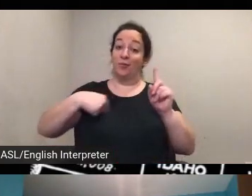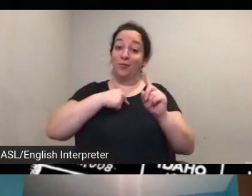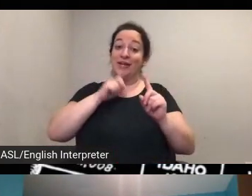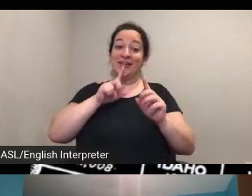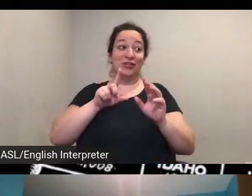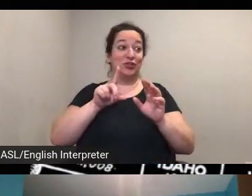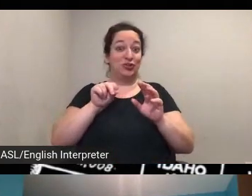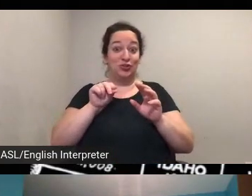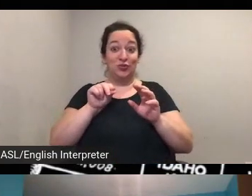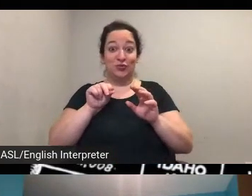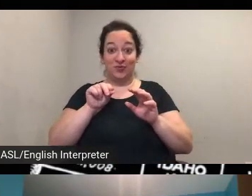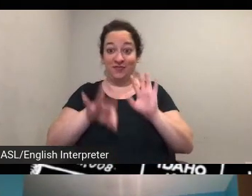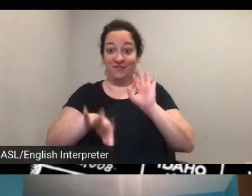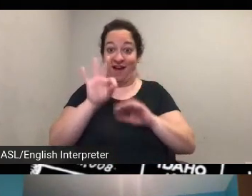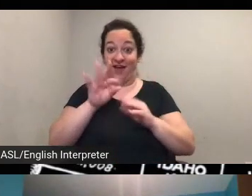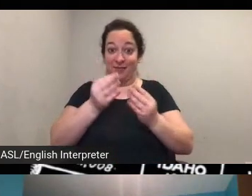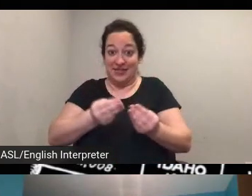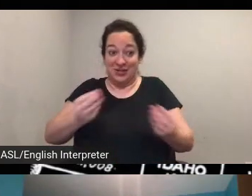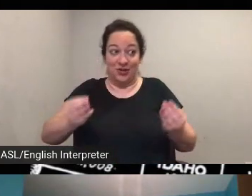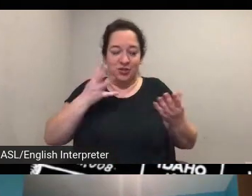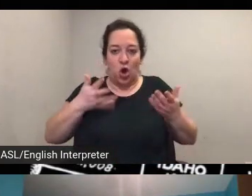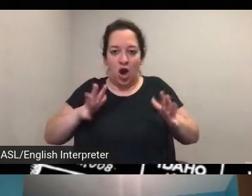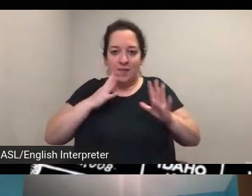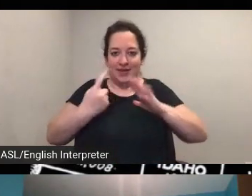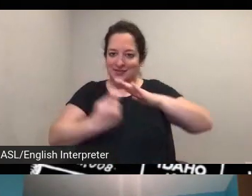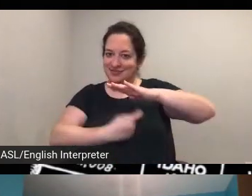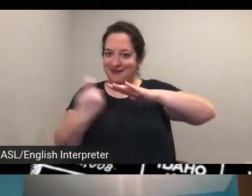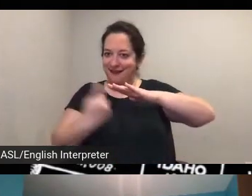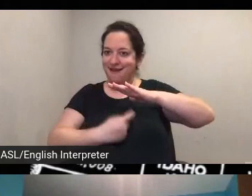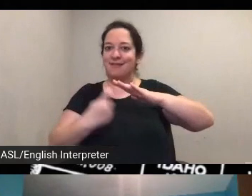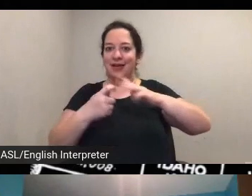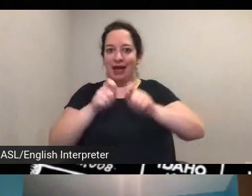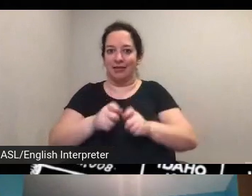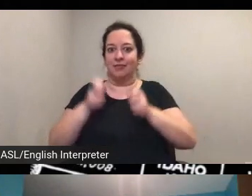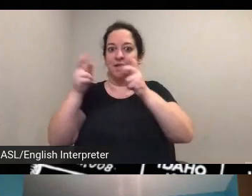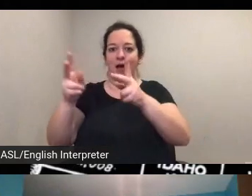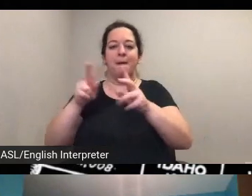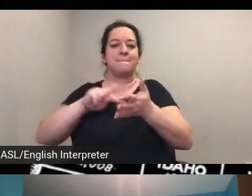digitized then we can put those in so one of our hopes for the future is a to